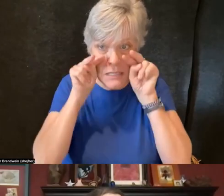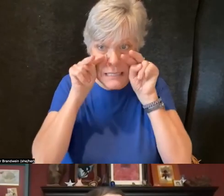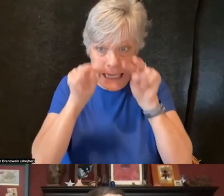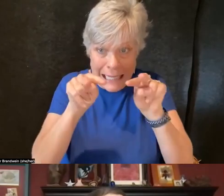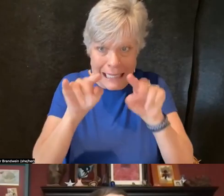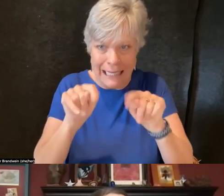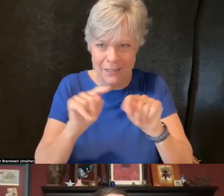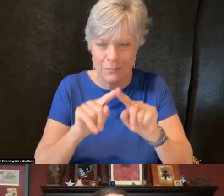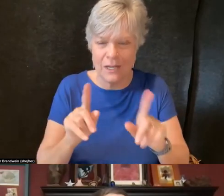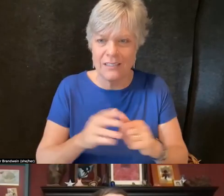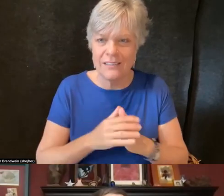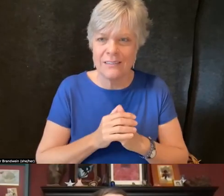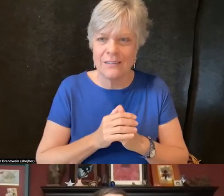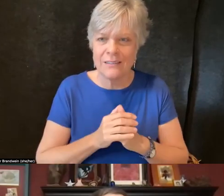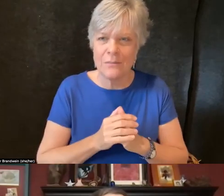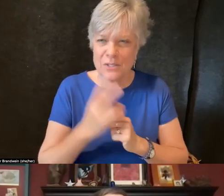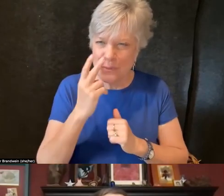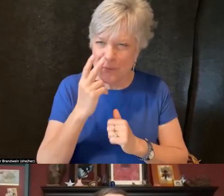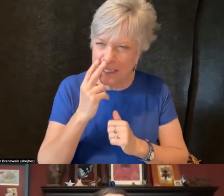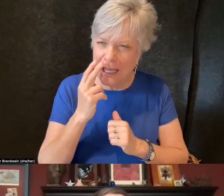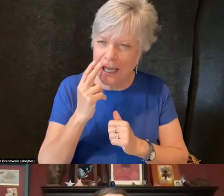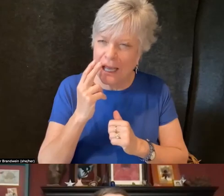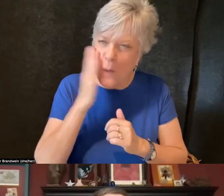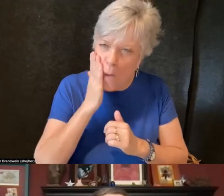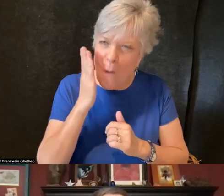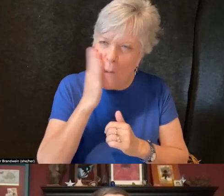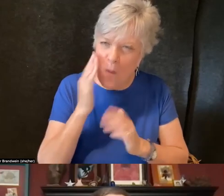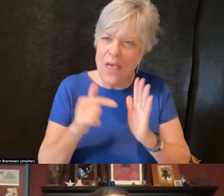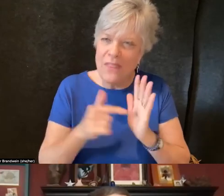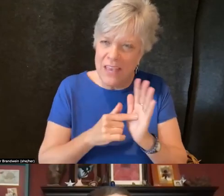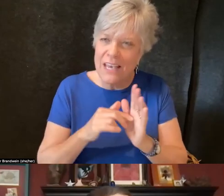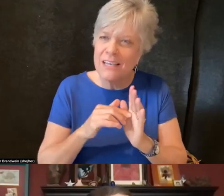to bear witness in multiple ways to that coming to fruition.